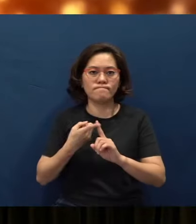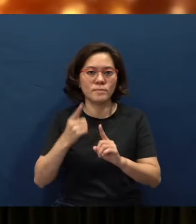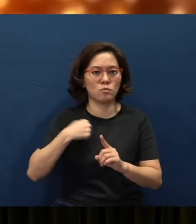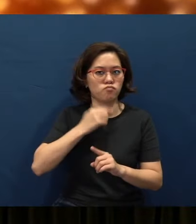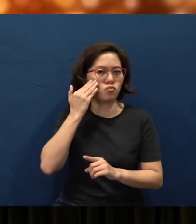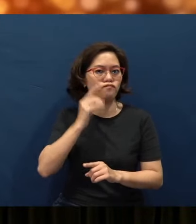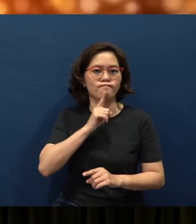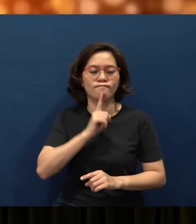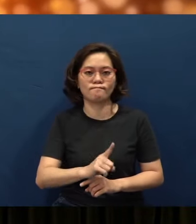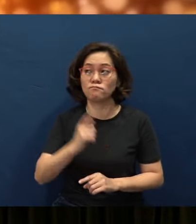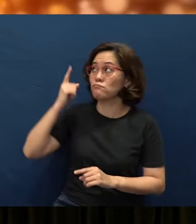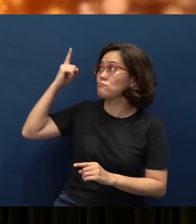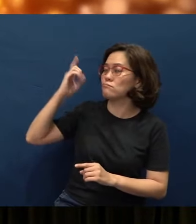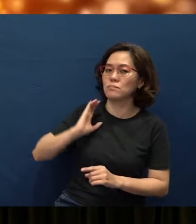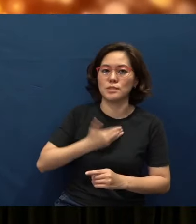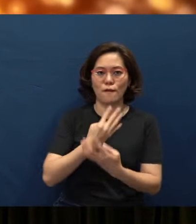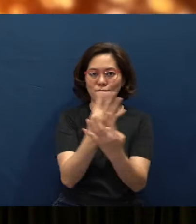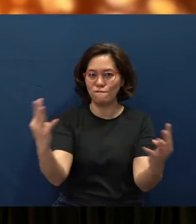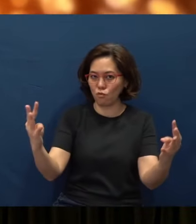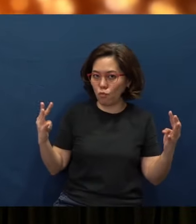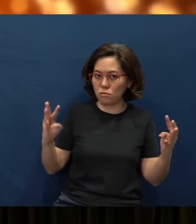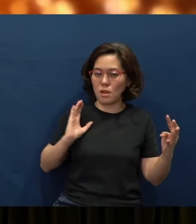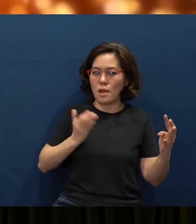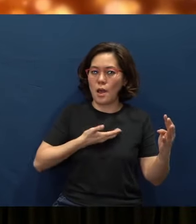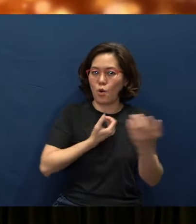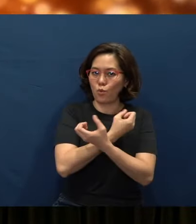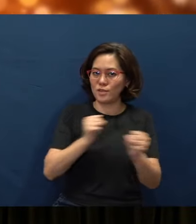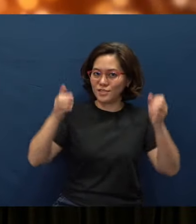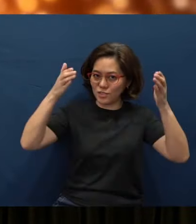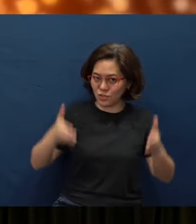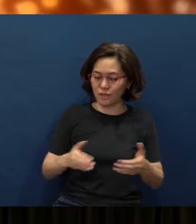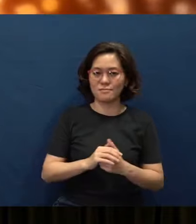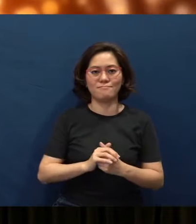that He will be our fortress and our deliverer. (Lily: Amen)